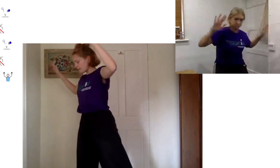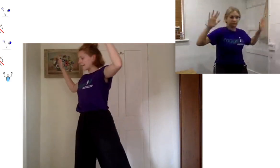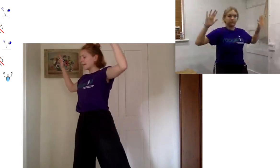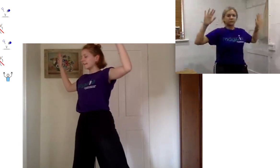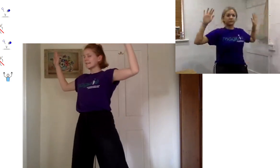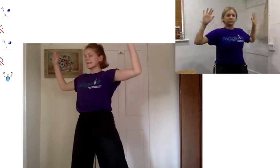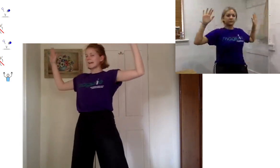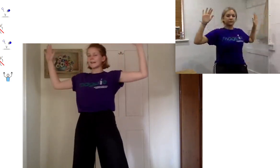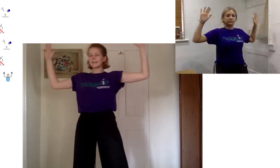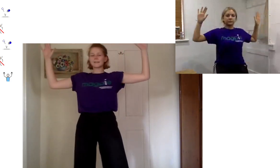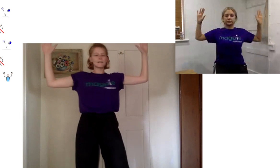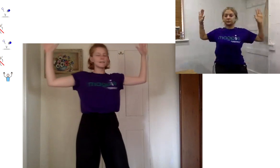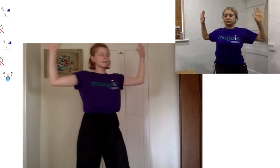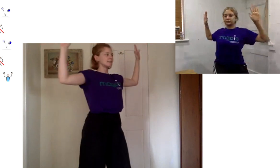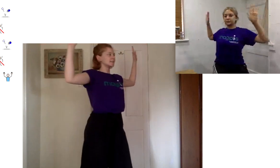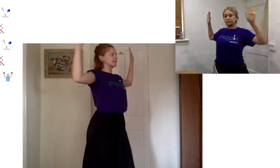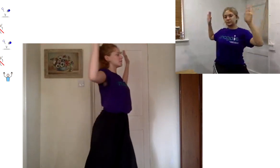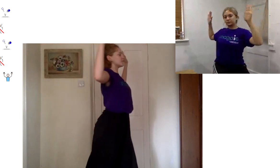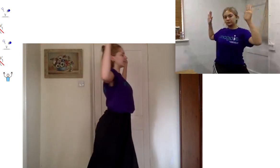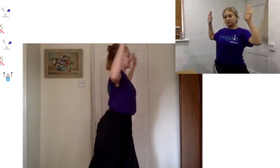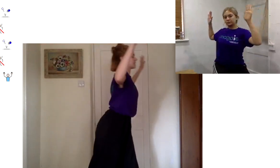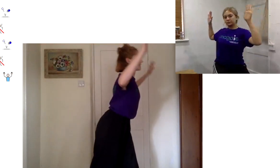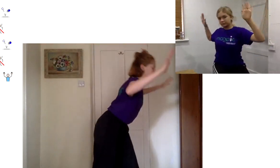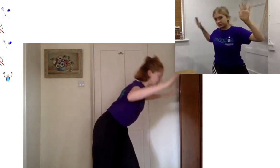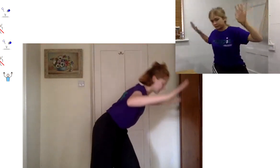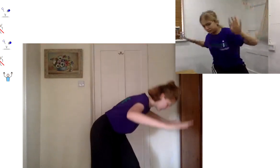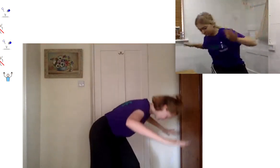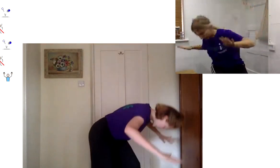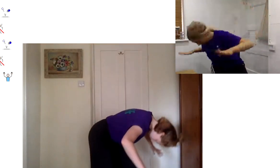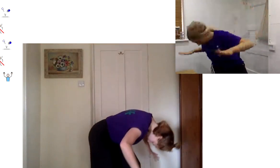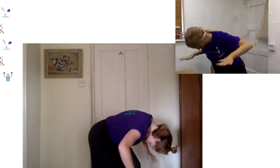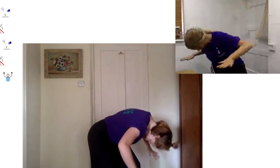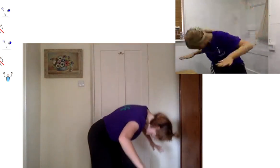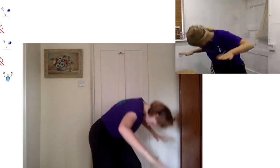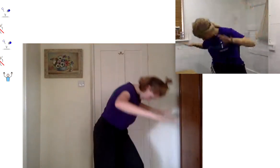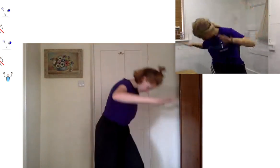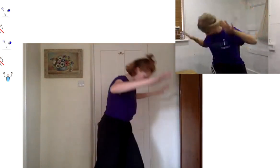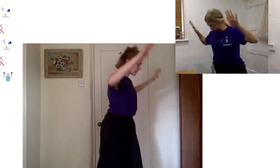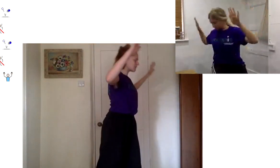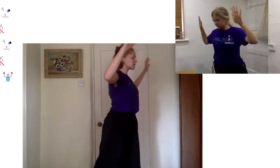and then they turn it and then they move it down to the other side so you can have a try of doing